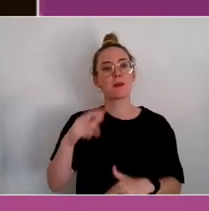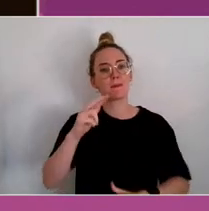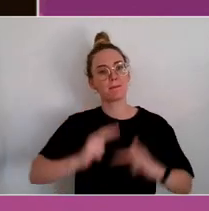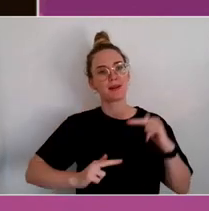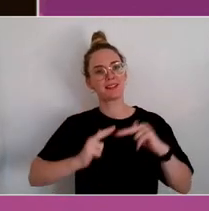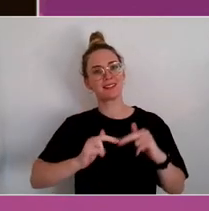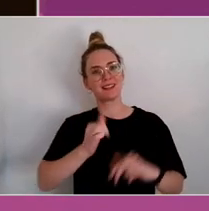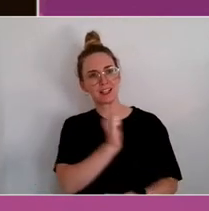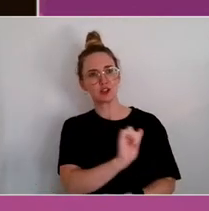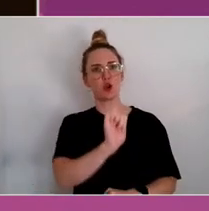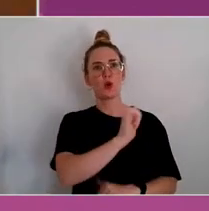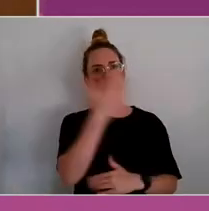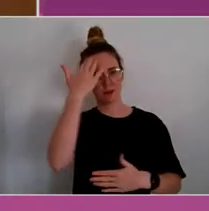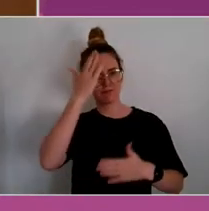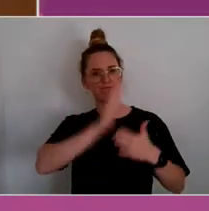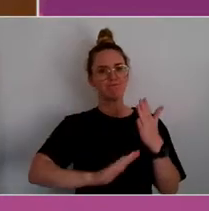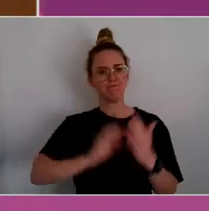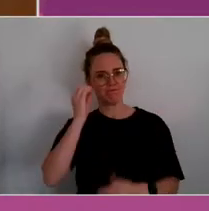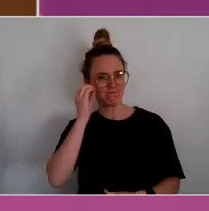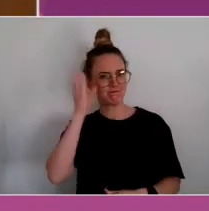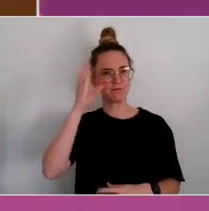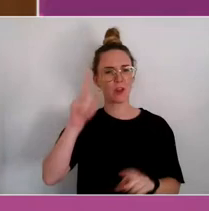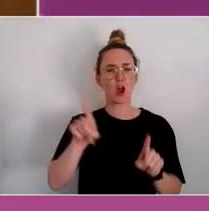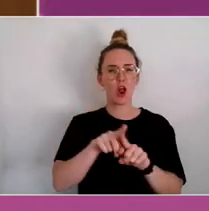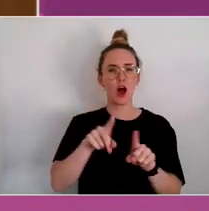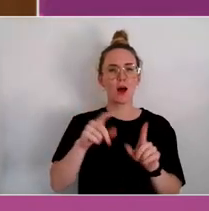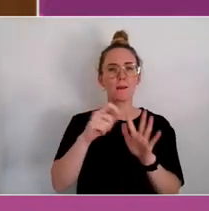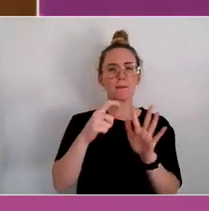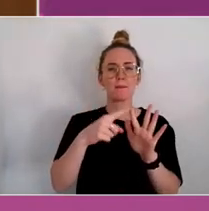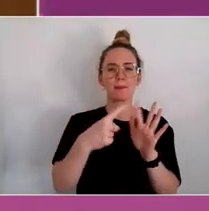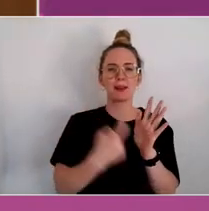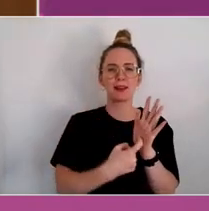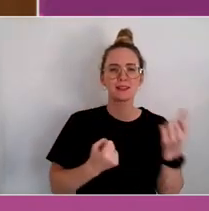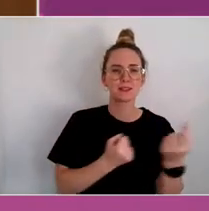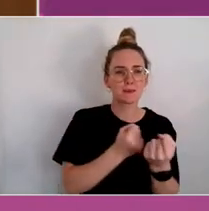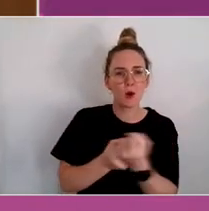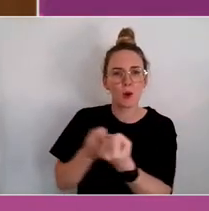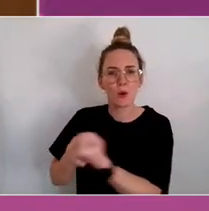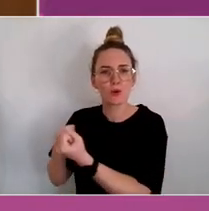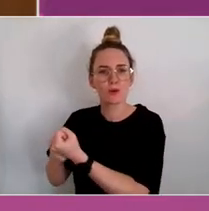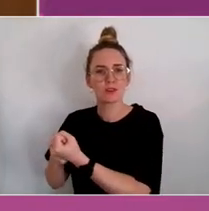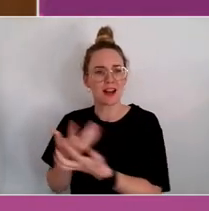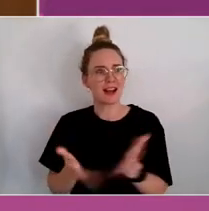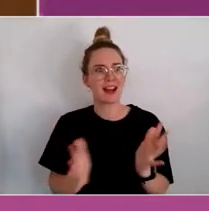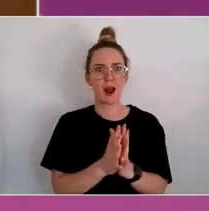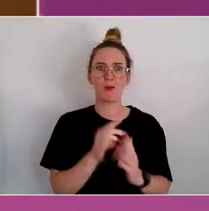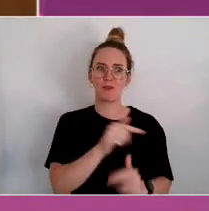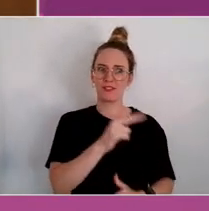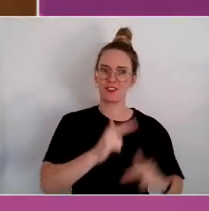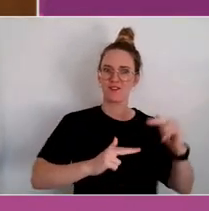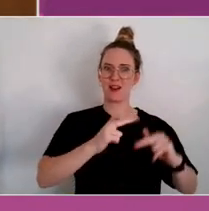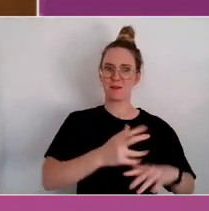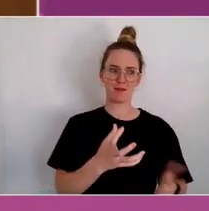In the way that, say, peer support has been developed as a sector that has its now own